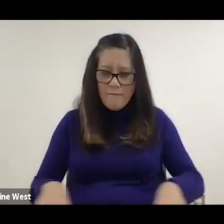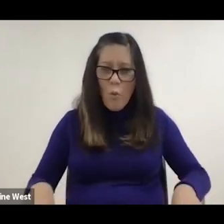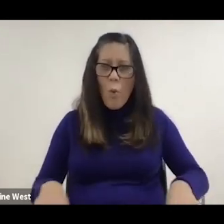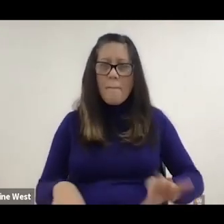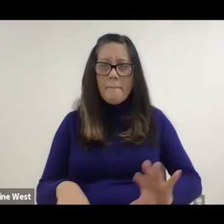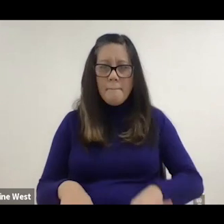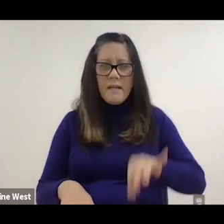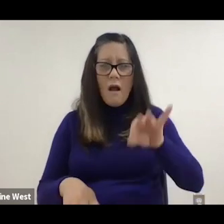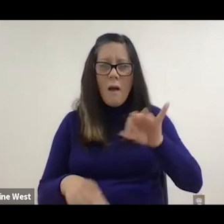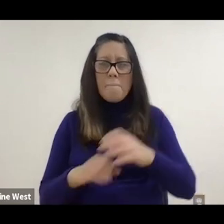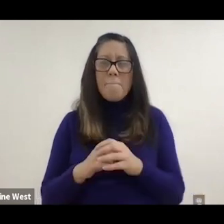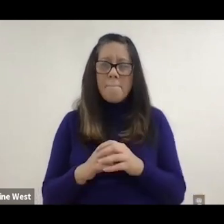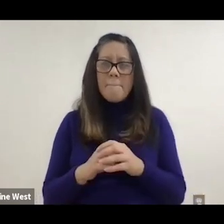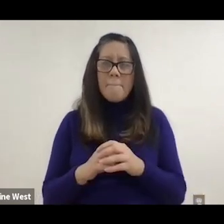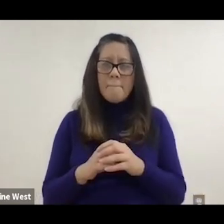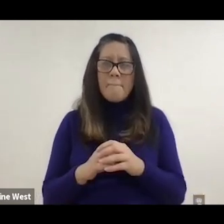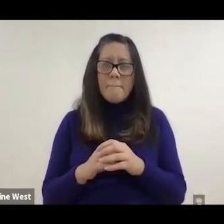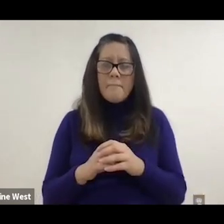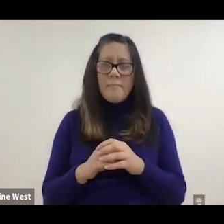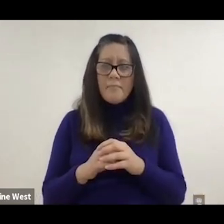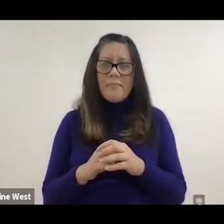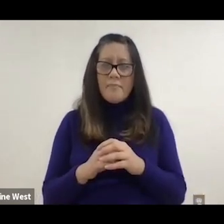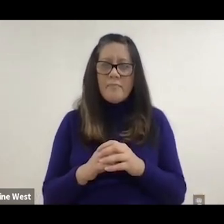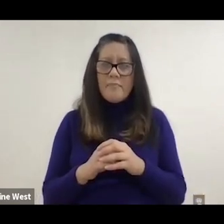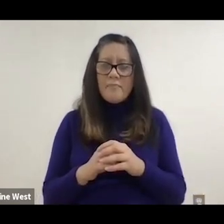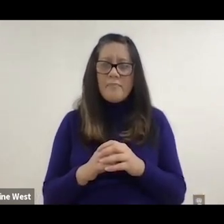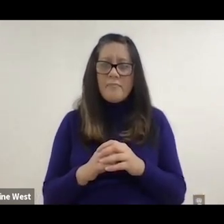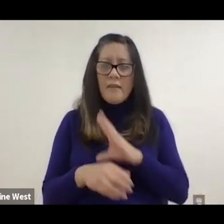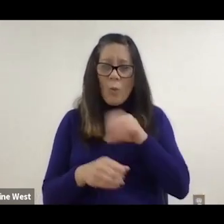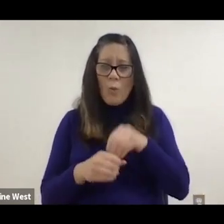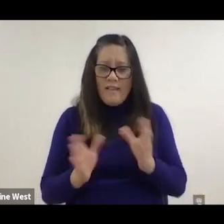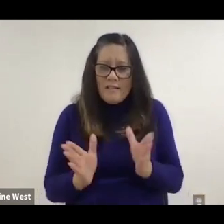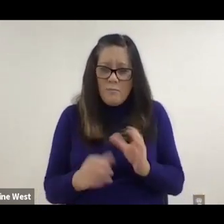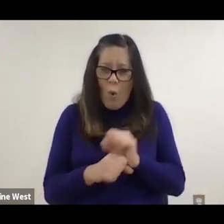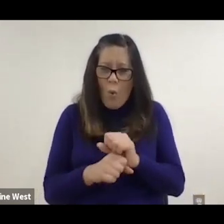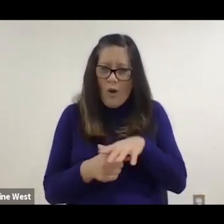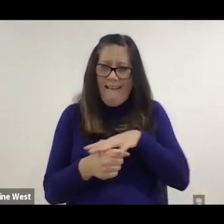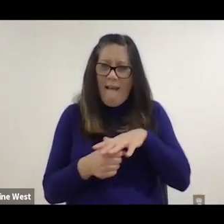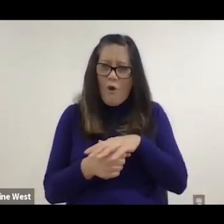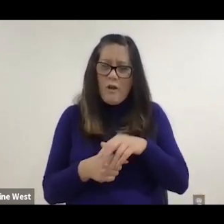even manipulate them, except in a very small within a small workspace.